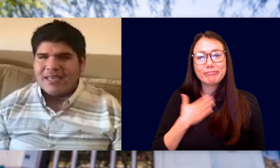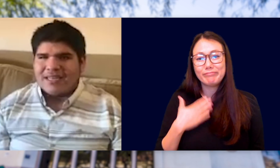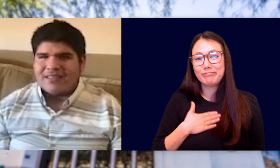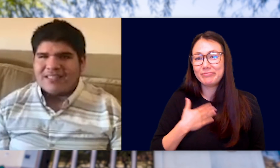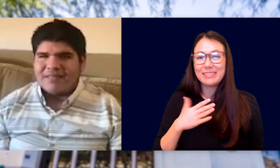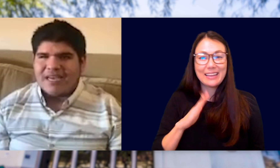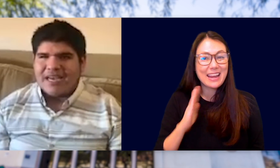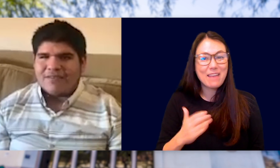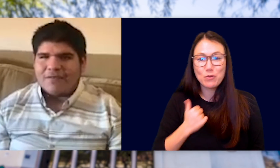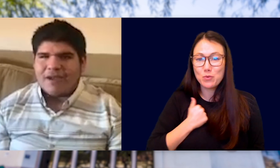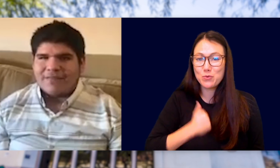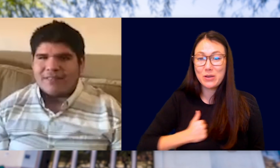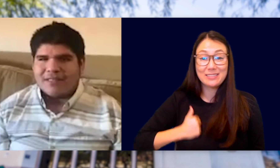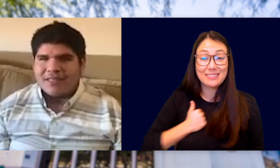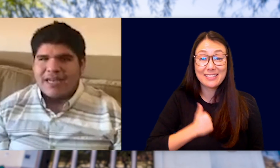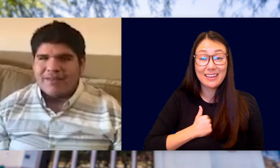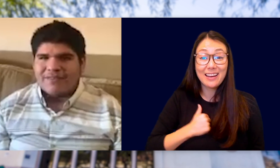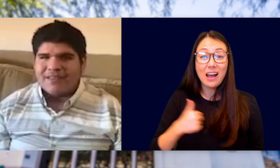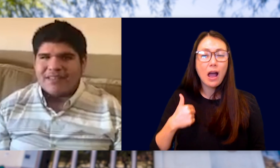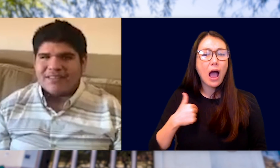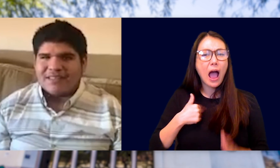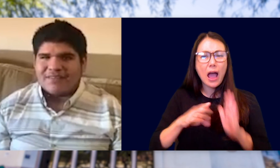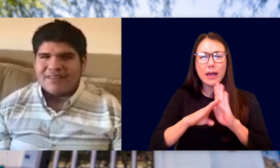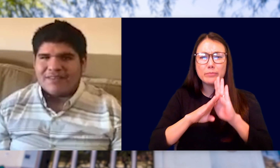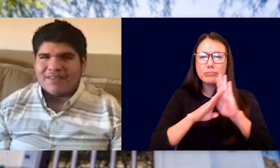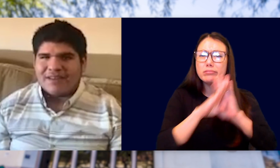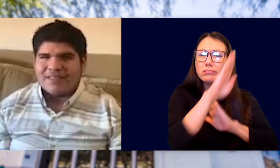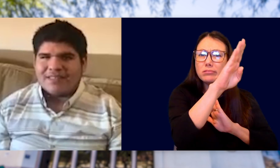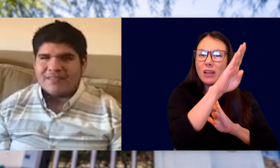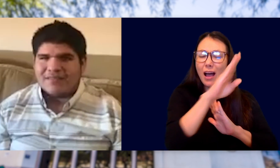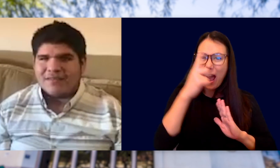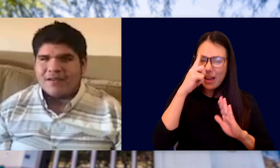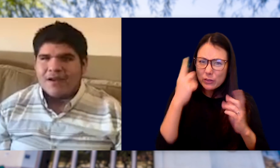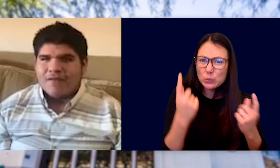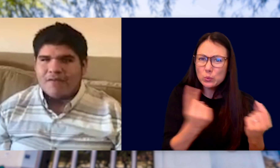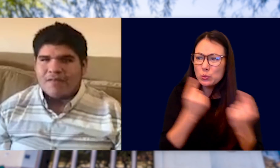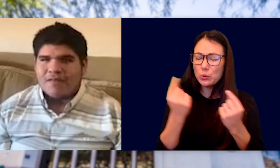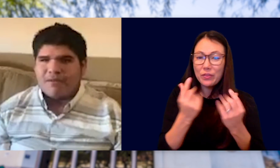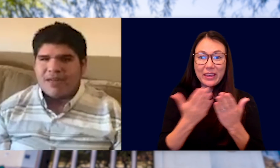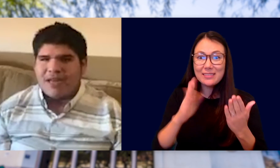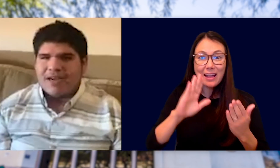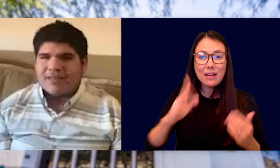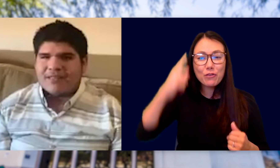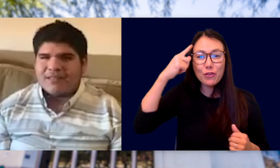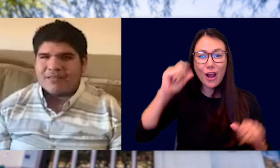IN ASDB, I HAVE THRIVED. I'VE DONE THINGS THAT I'D NEVER THOUGHT I'D DO. FROM THE MOMENT I GOT TO THIS SCHOOL